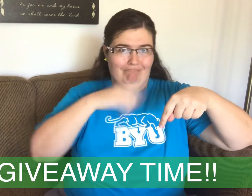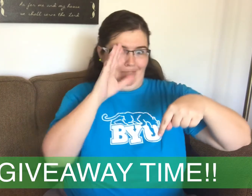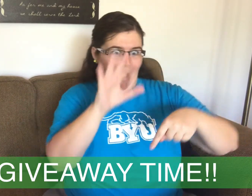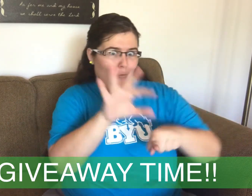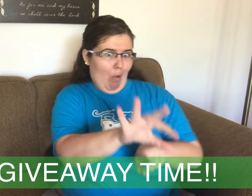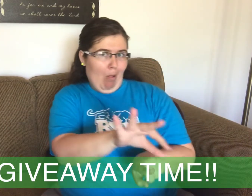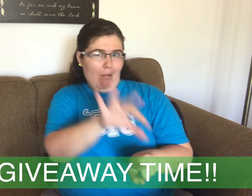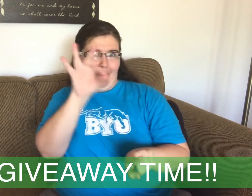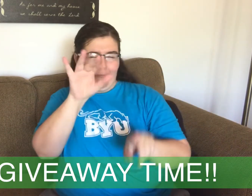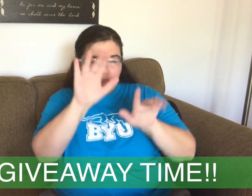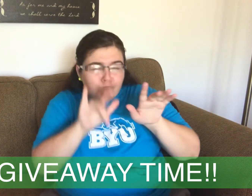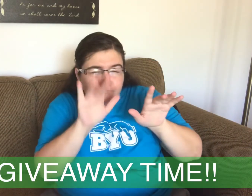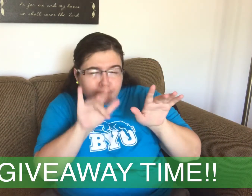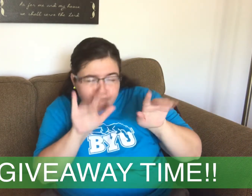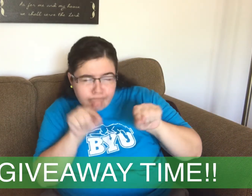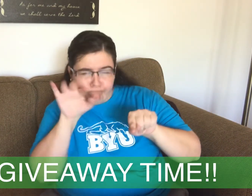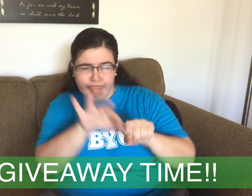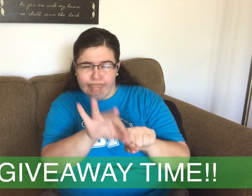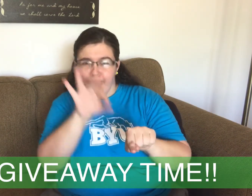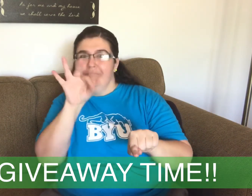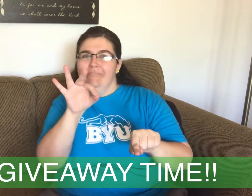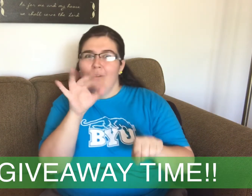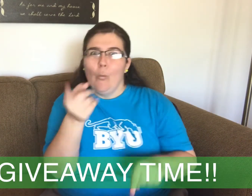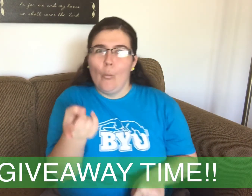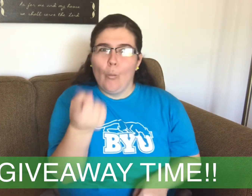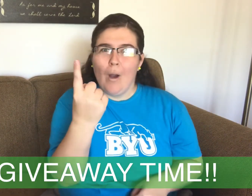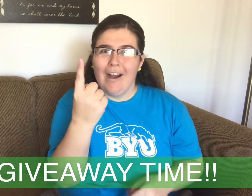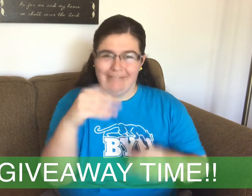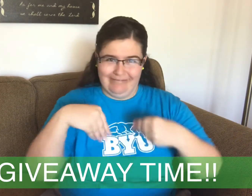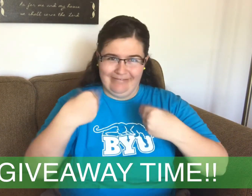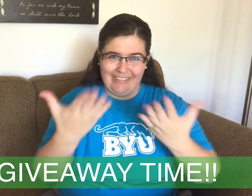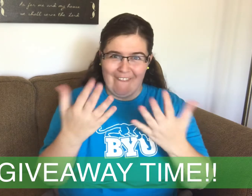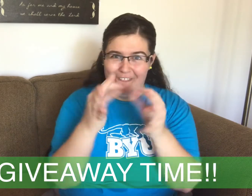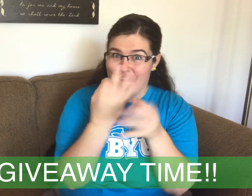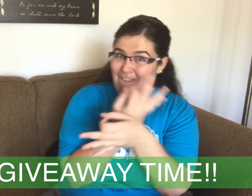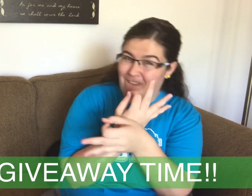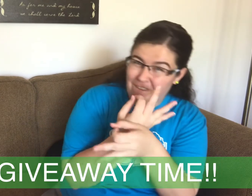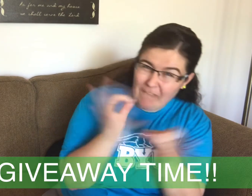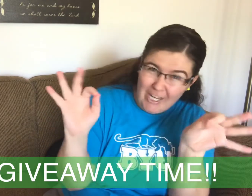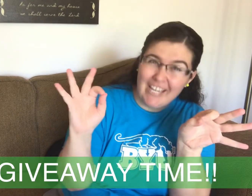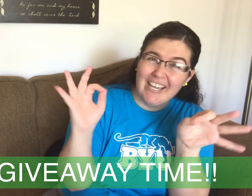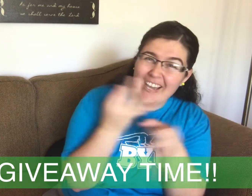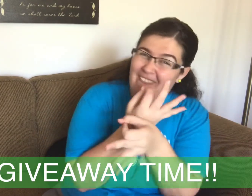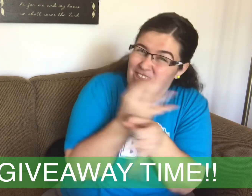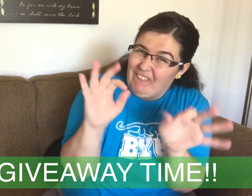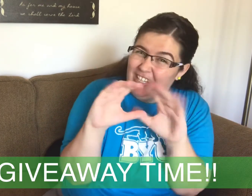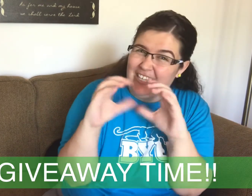I will randomly choose 1 PERSON to take a FREE course through